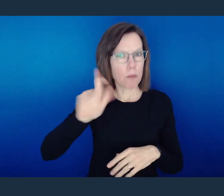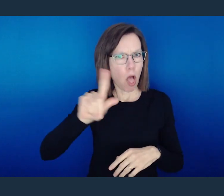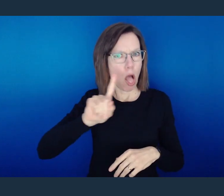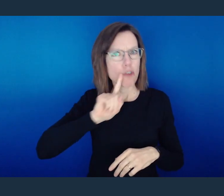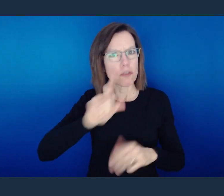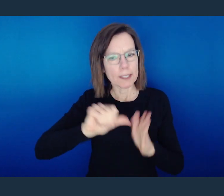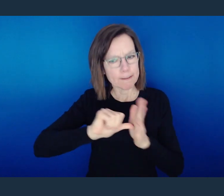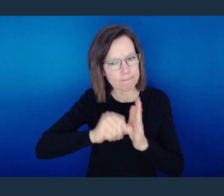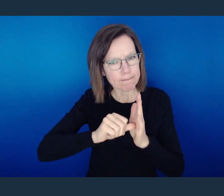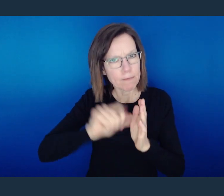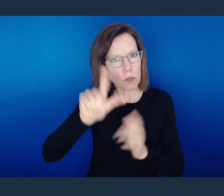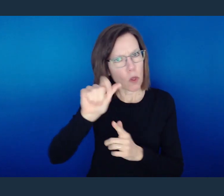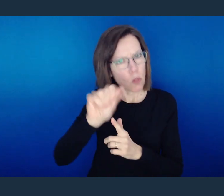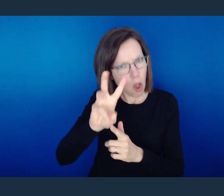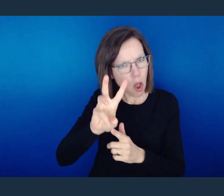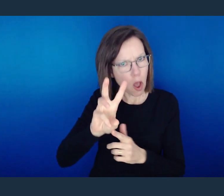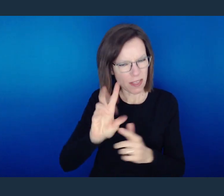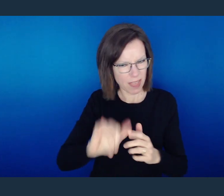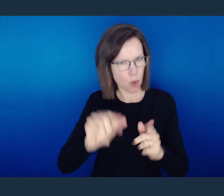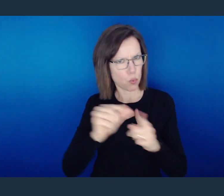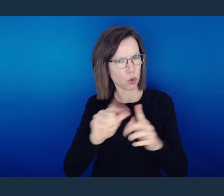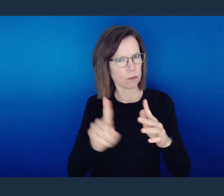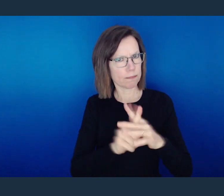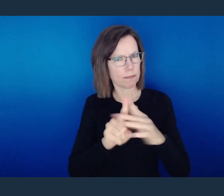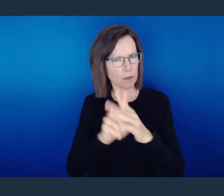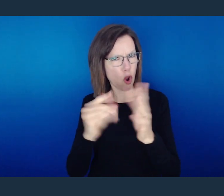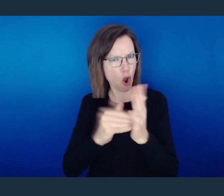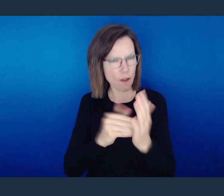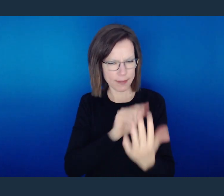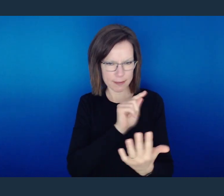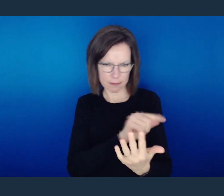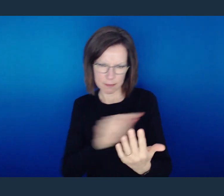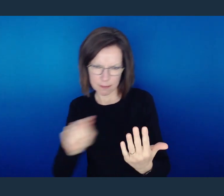But here Paul does a lot with the law, and what he's dealing with is very much in this.